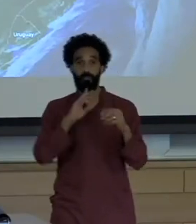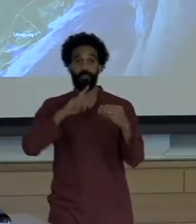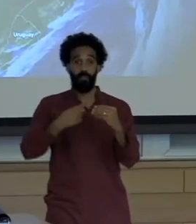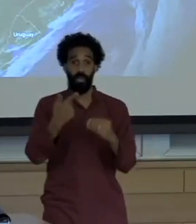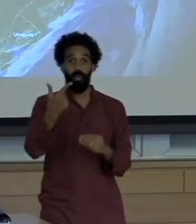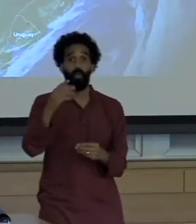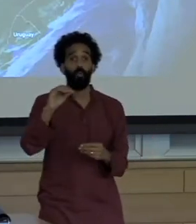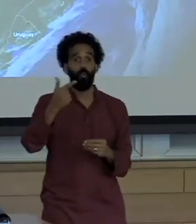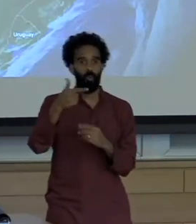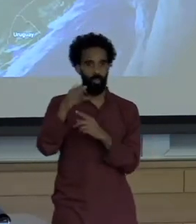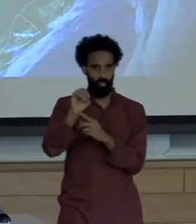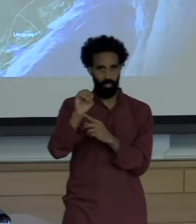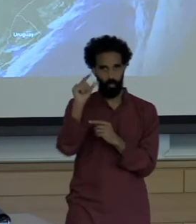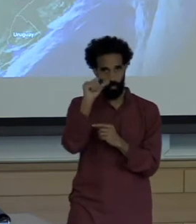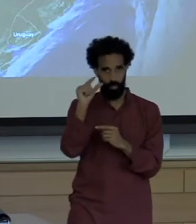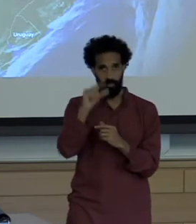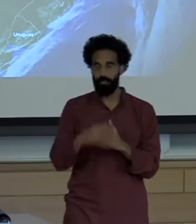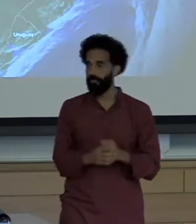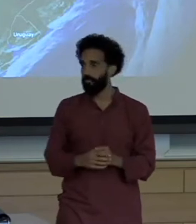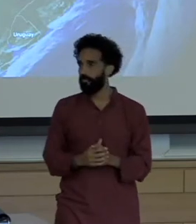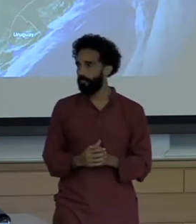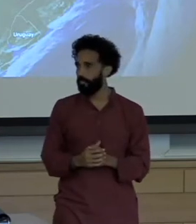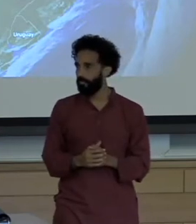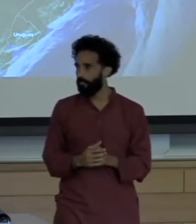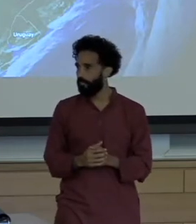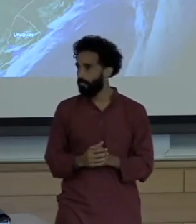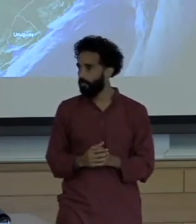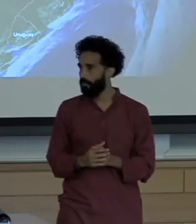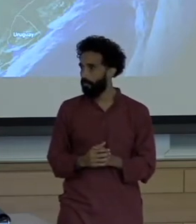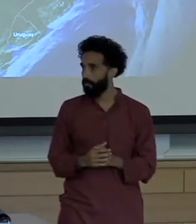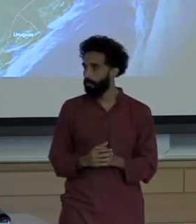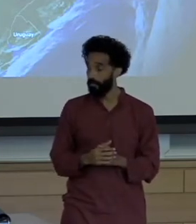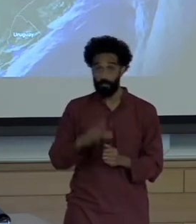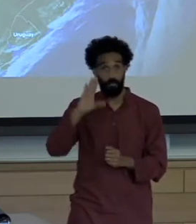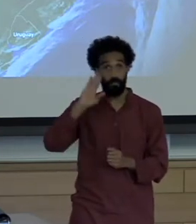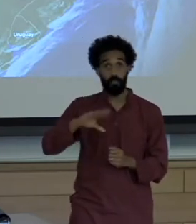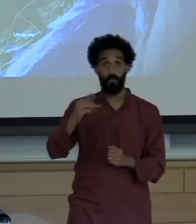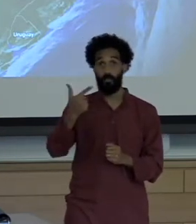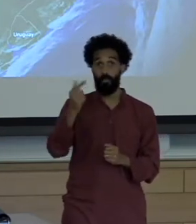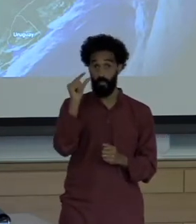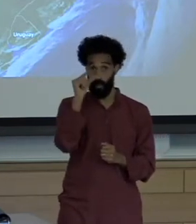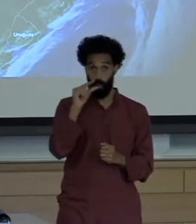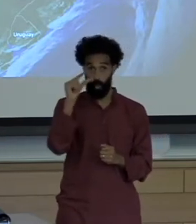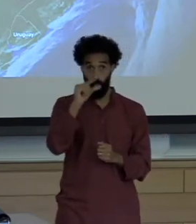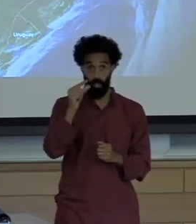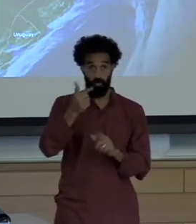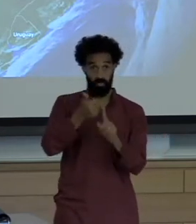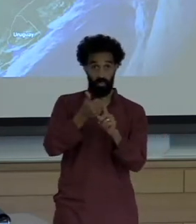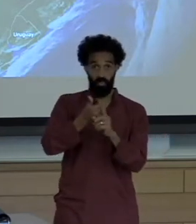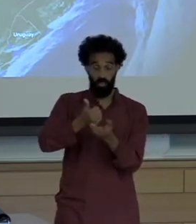Other than the fact that They generate tremendous wealth for a few